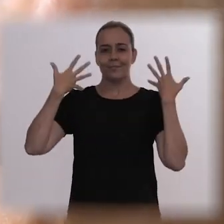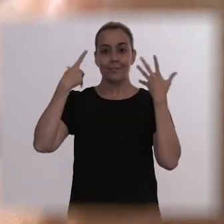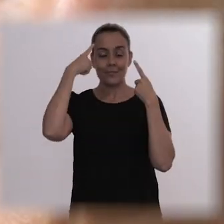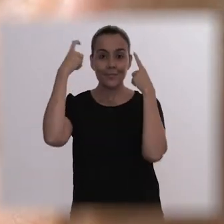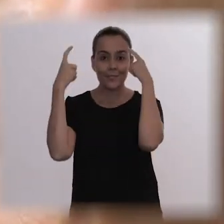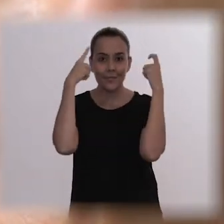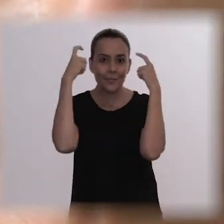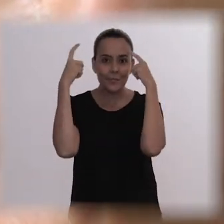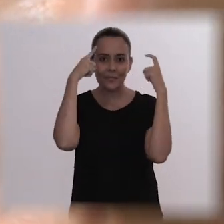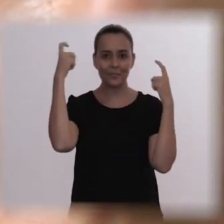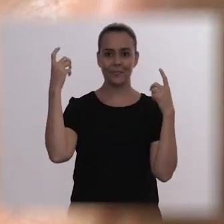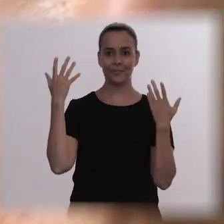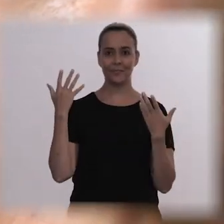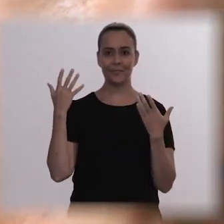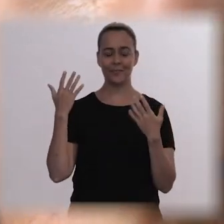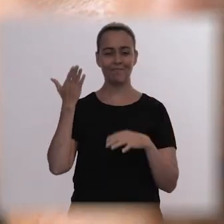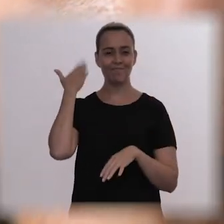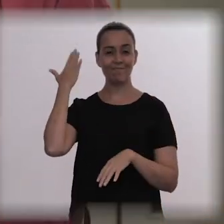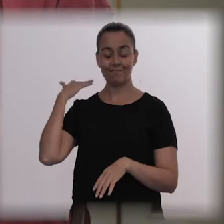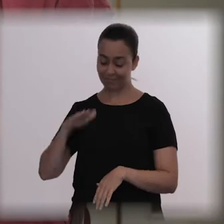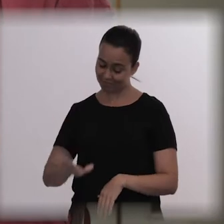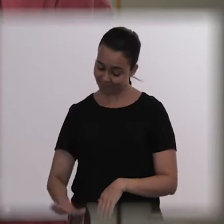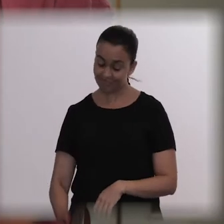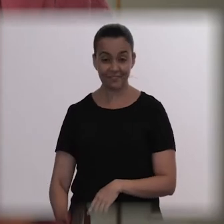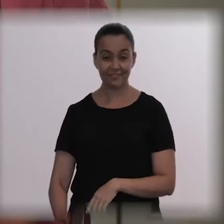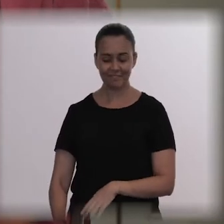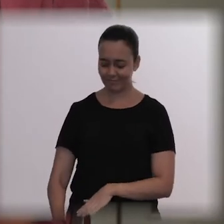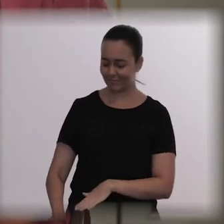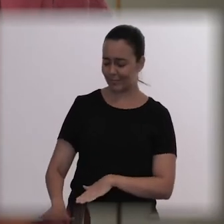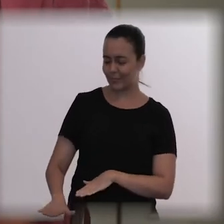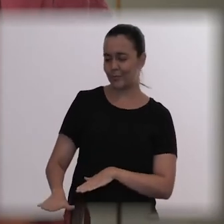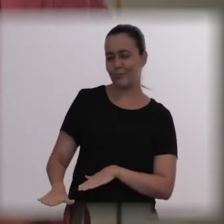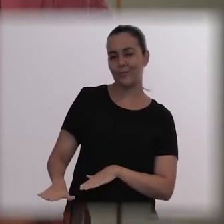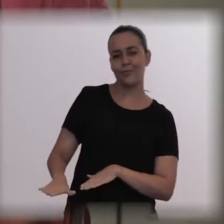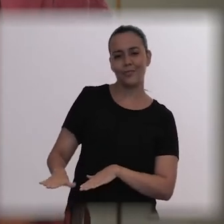It was a childhood ... I think that’s why I was moved when I talked about his childhood,